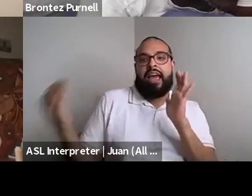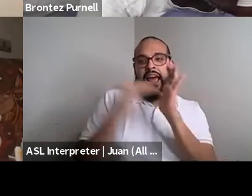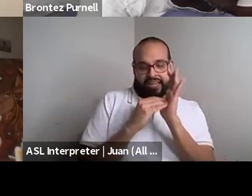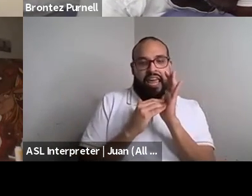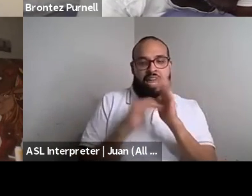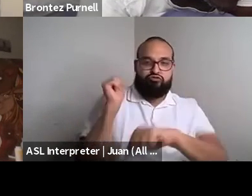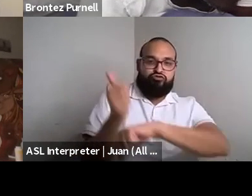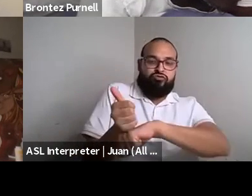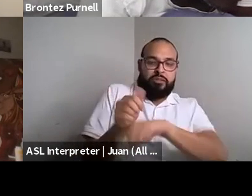Kenyon Farrow (he/him/his): I asked them for that.